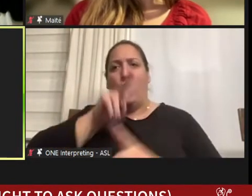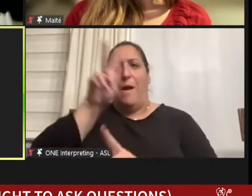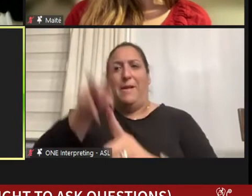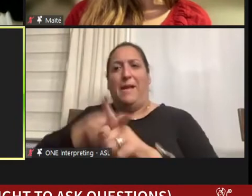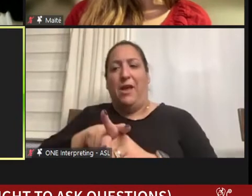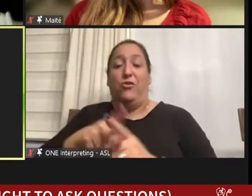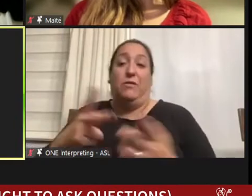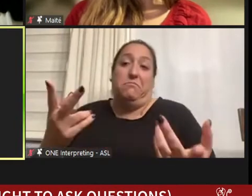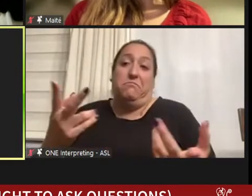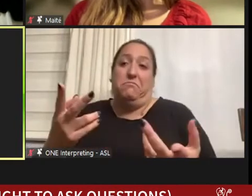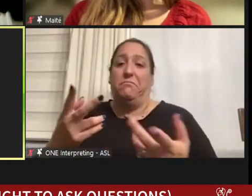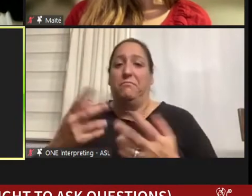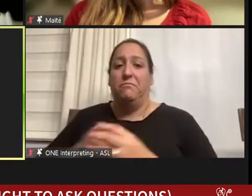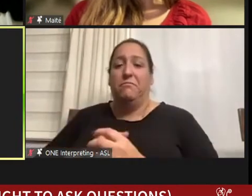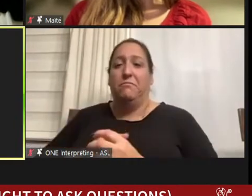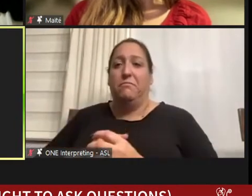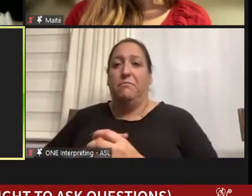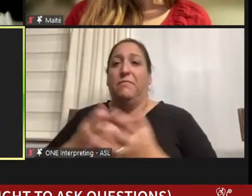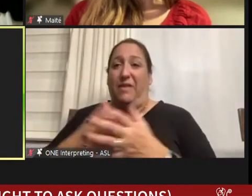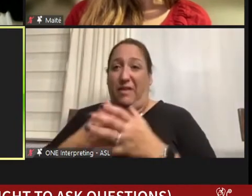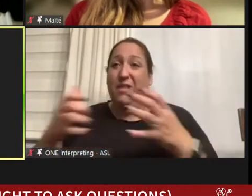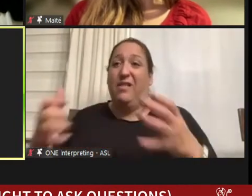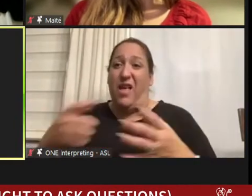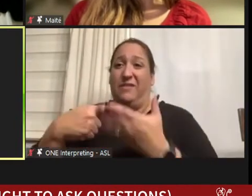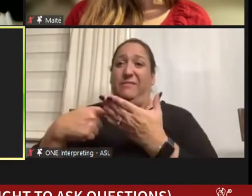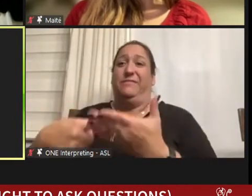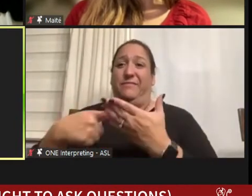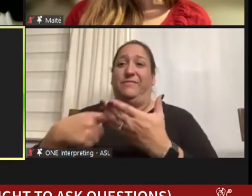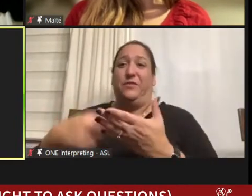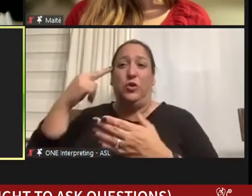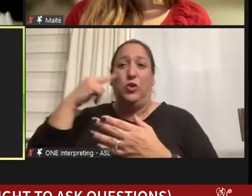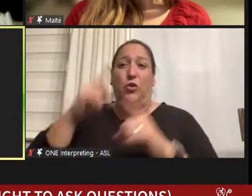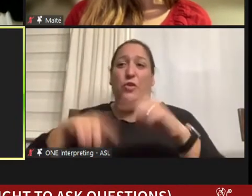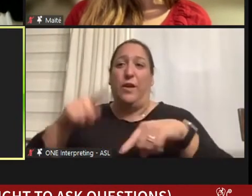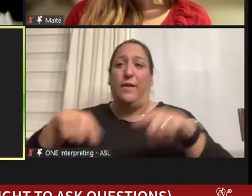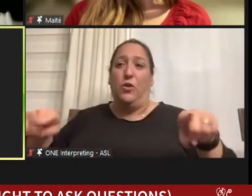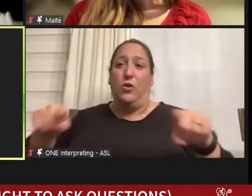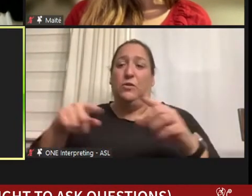And there is a lot of discussion in the neuro- diverse community that you are not required to